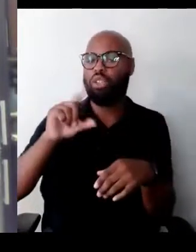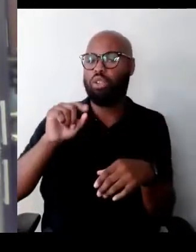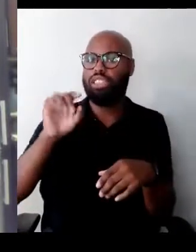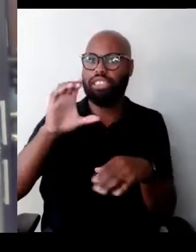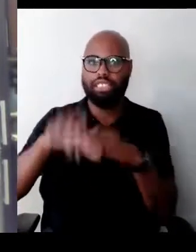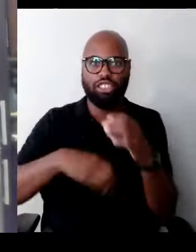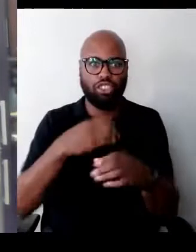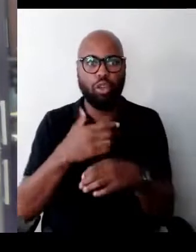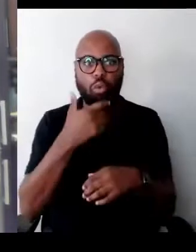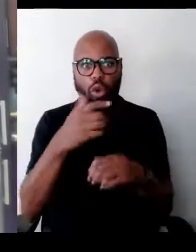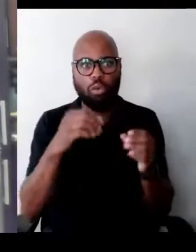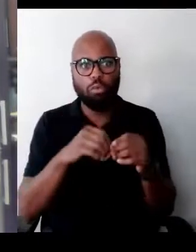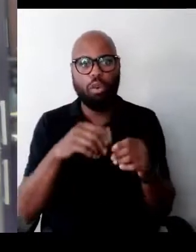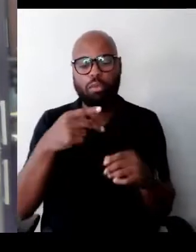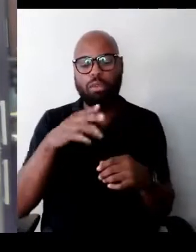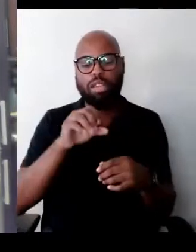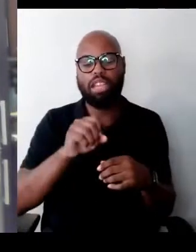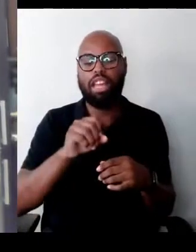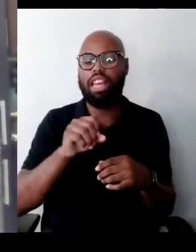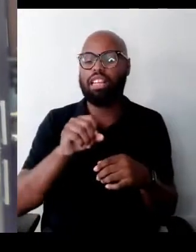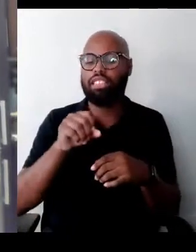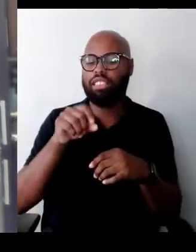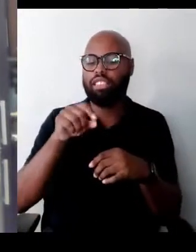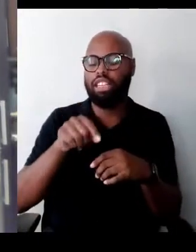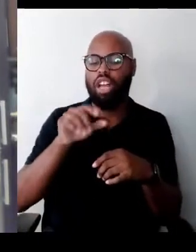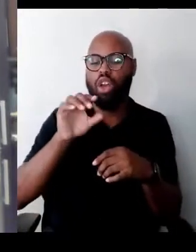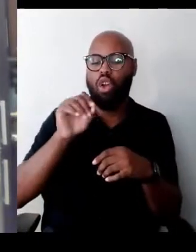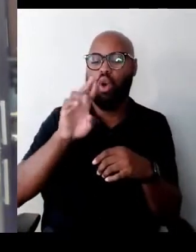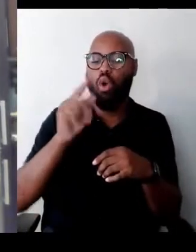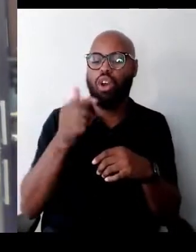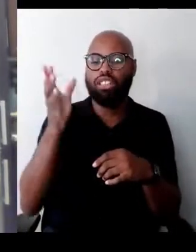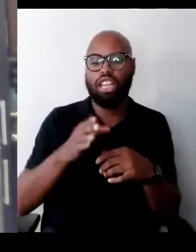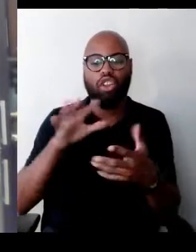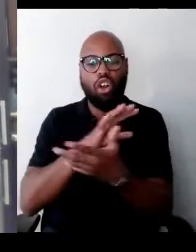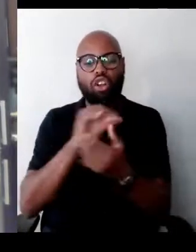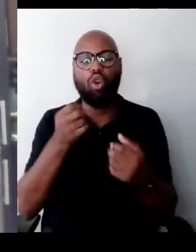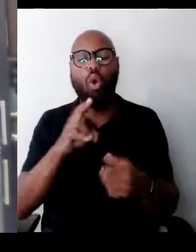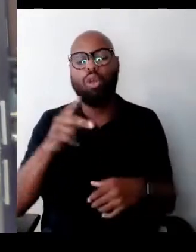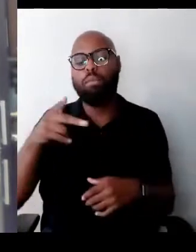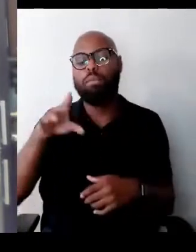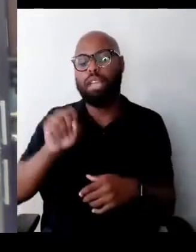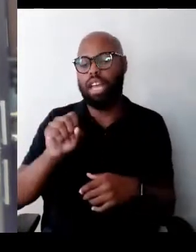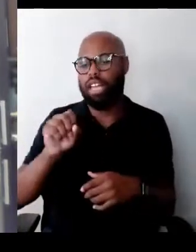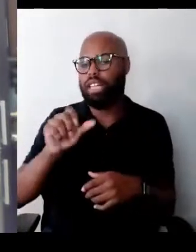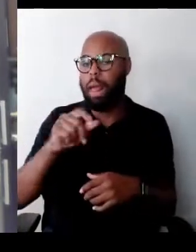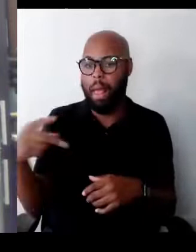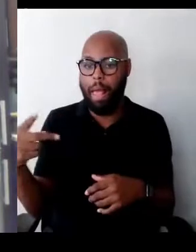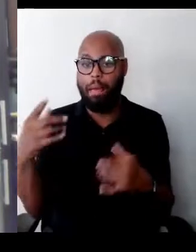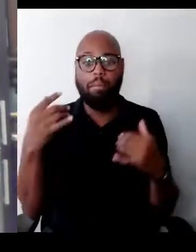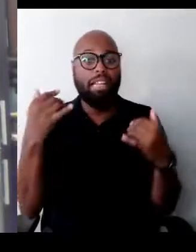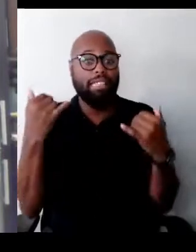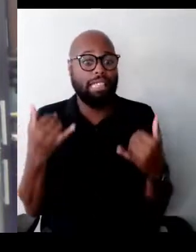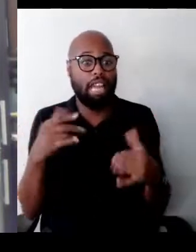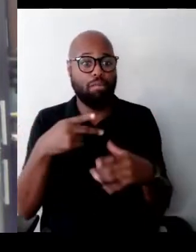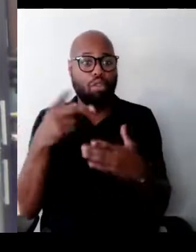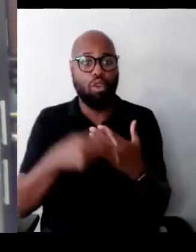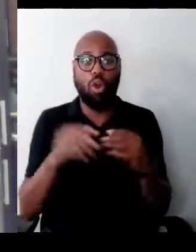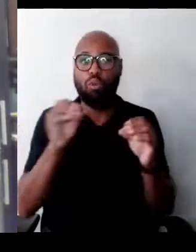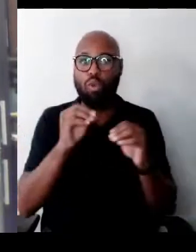or on the PBS app. Tonight's program, "No Longer Unimaginable: "A Conversation with Holocaust Survivors"